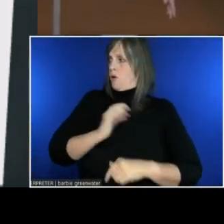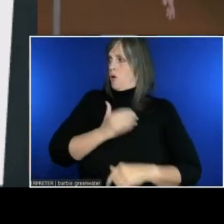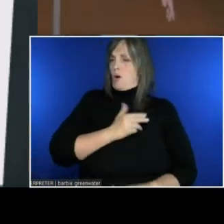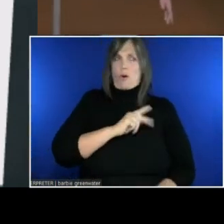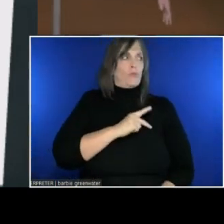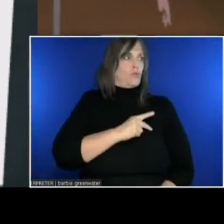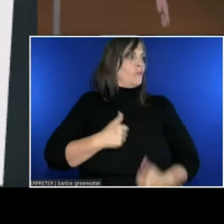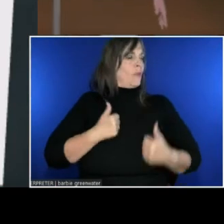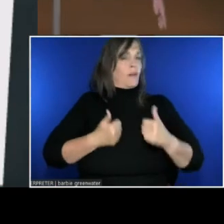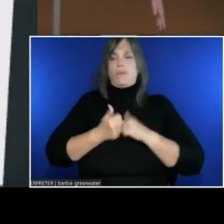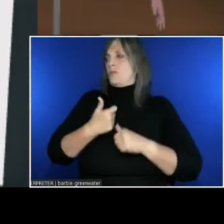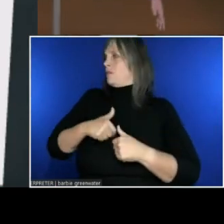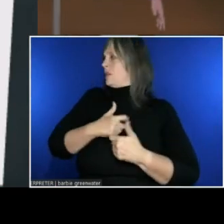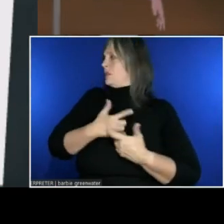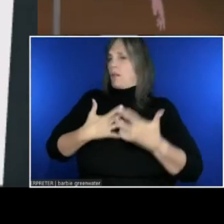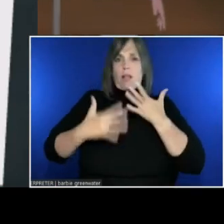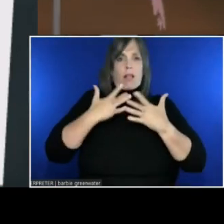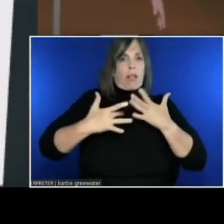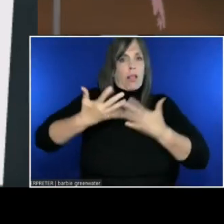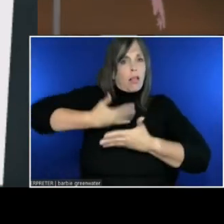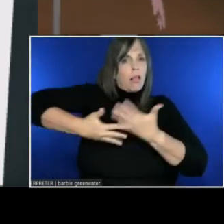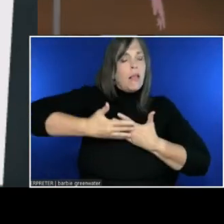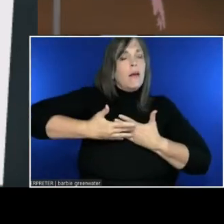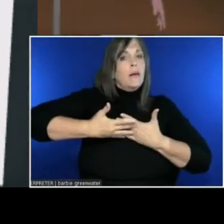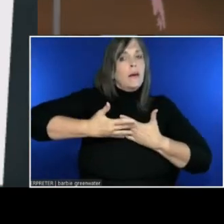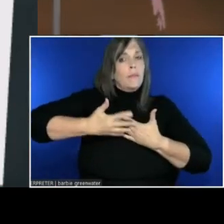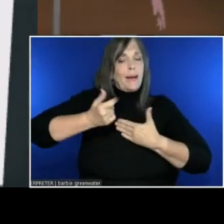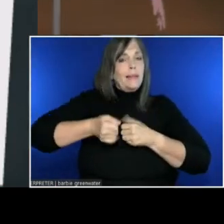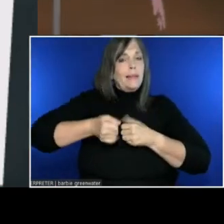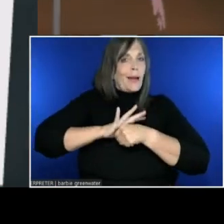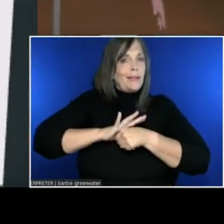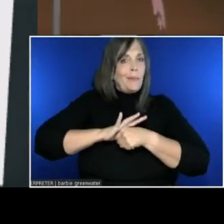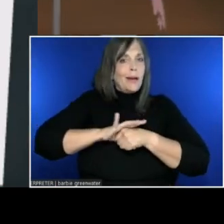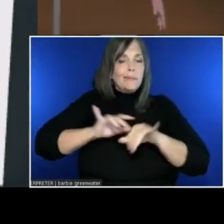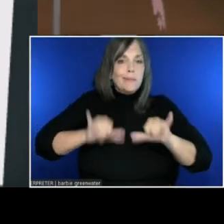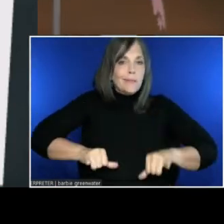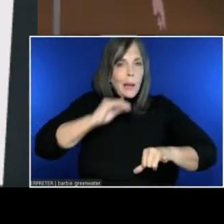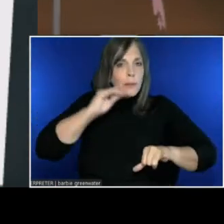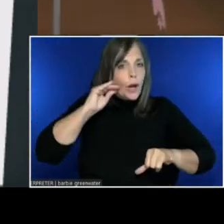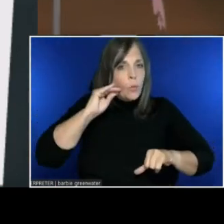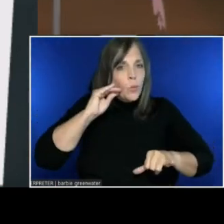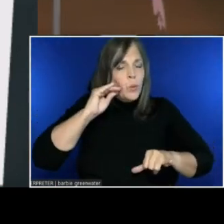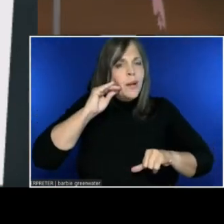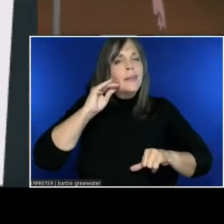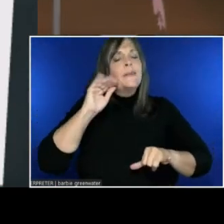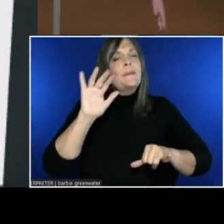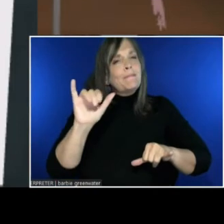Because of pandemic and lockdown. Yeah.